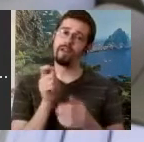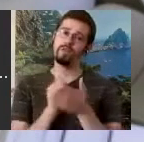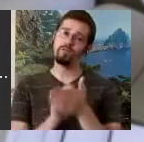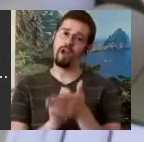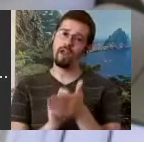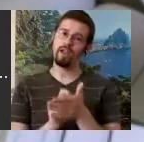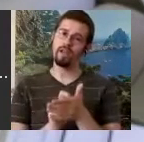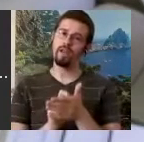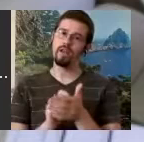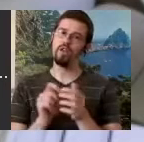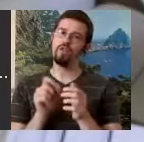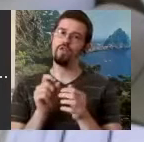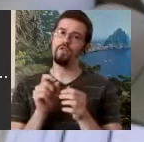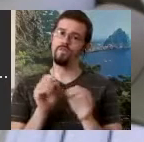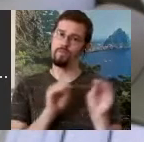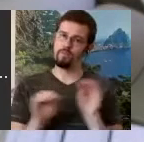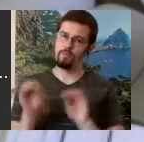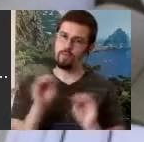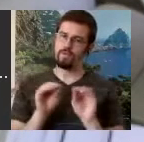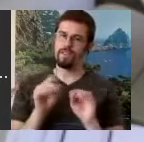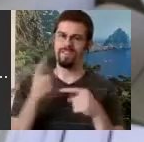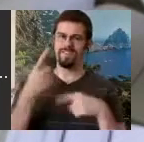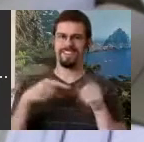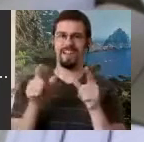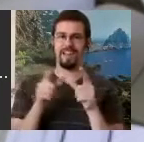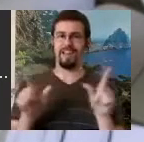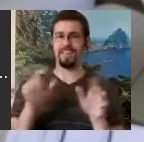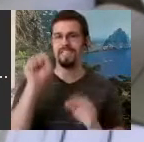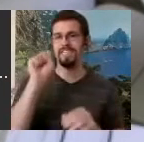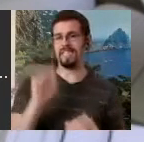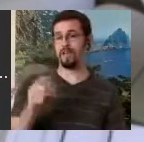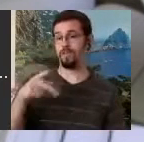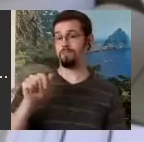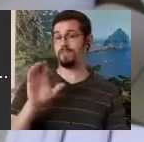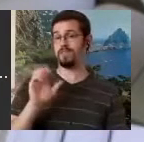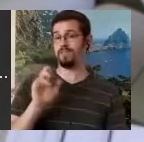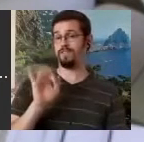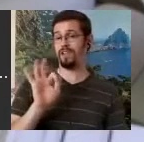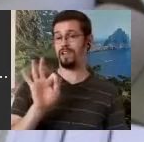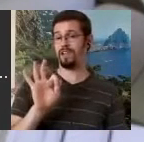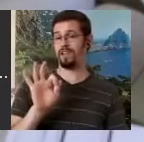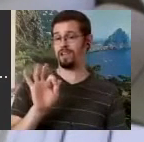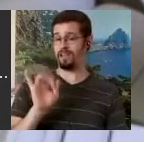the movements of a sign language in a South Pacific island. In which, this